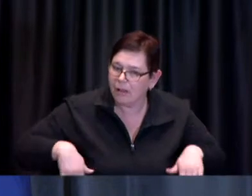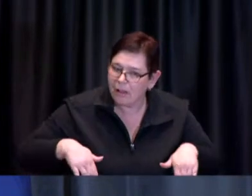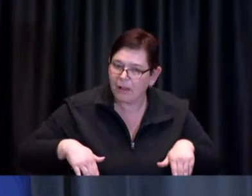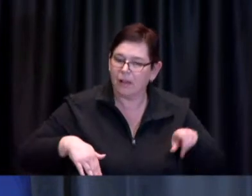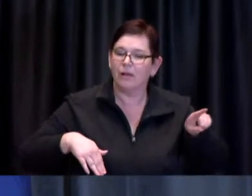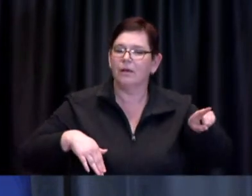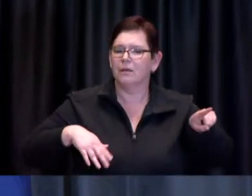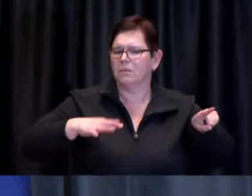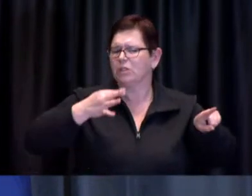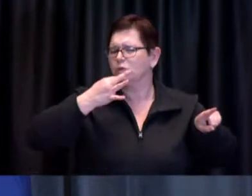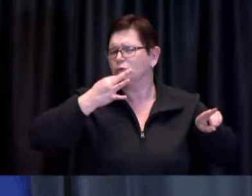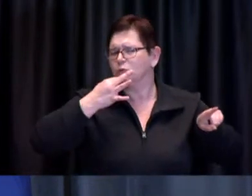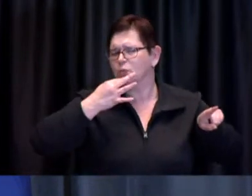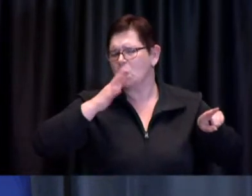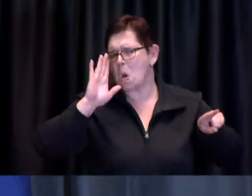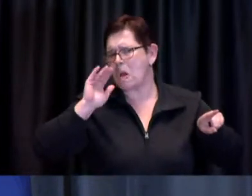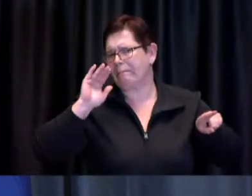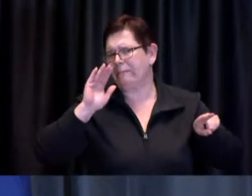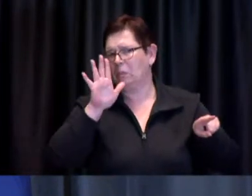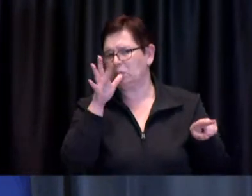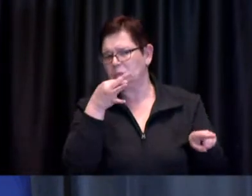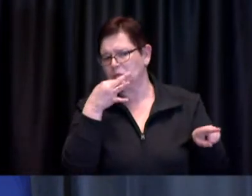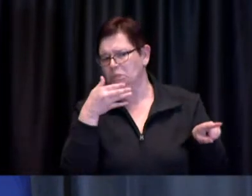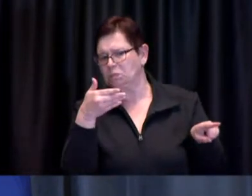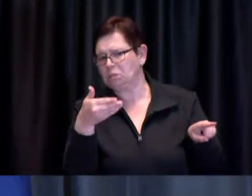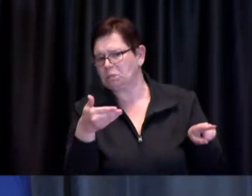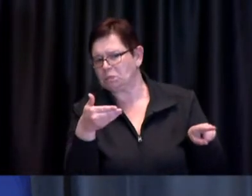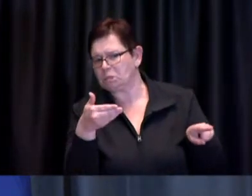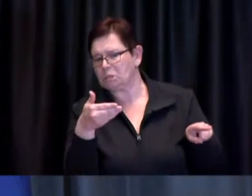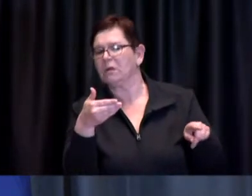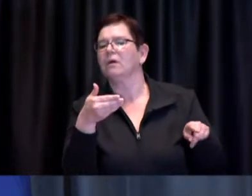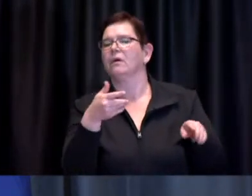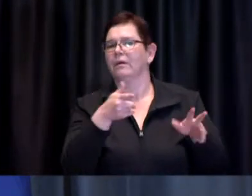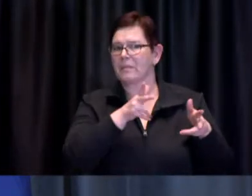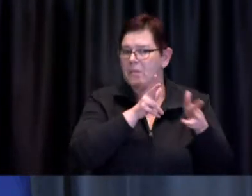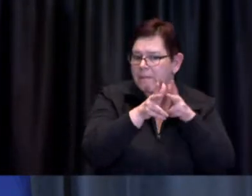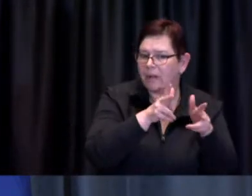in the near future that will change but as it is right now those 18 years of age and older